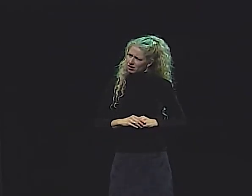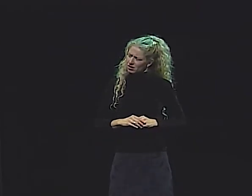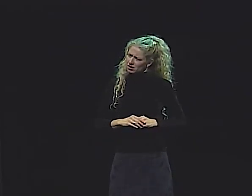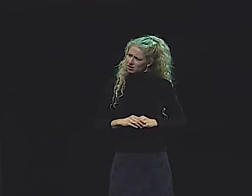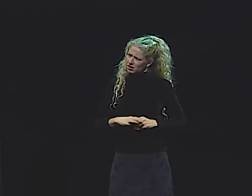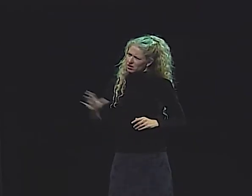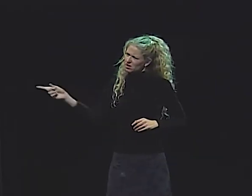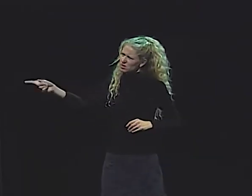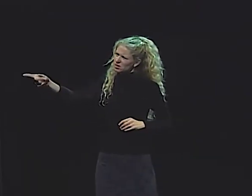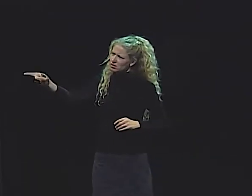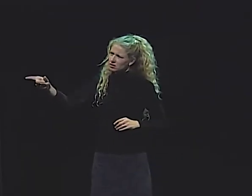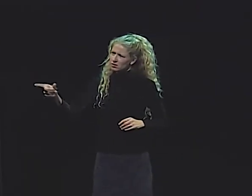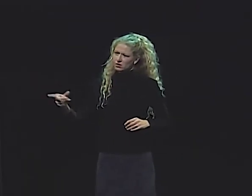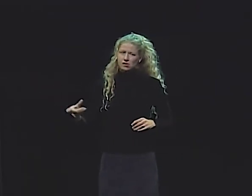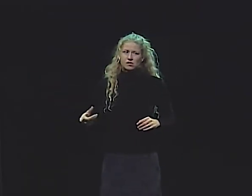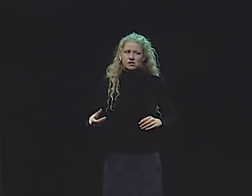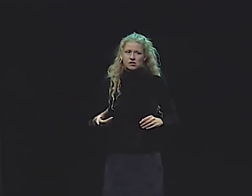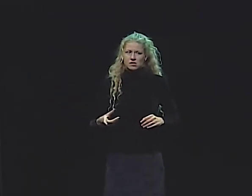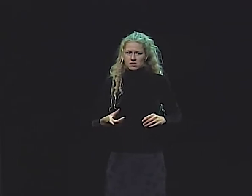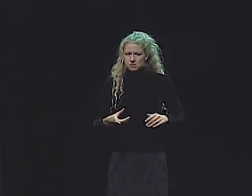THE BABY WAS STILL UNCOMPREHENDING.